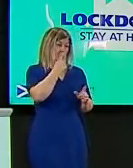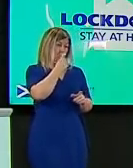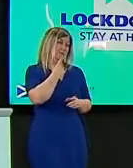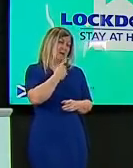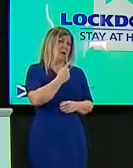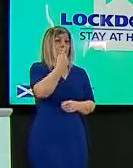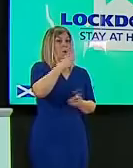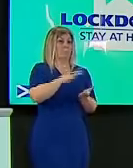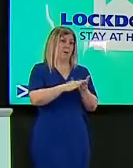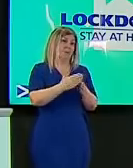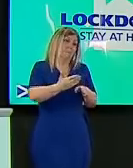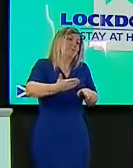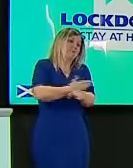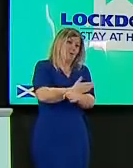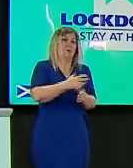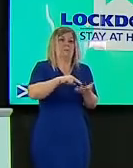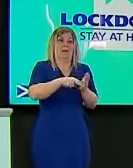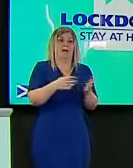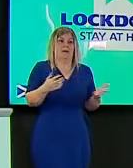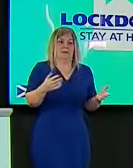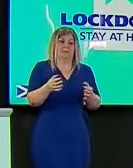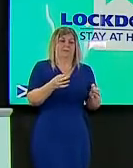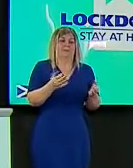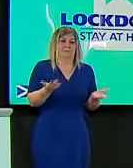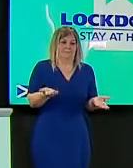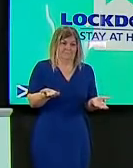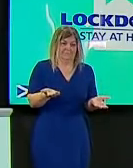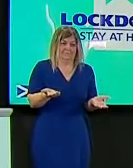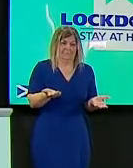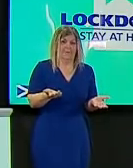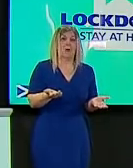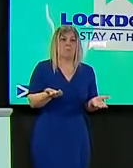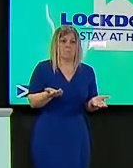obviously you've mentioned uh you know evidence-based approaches to easing lockdown and